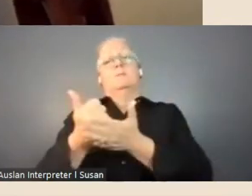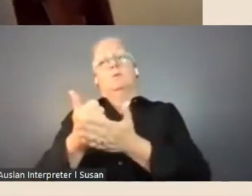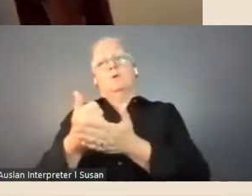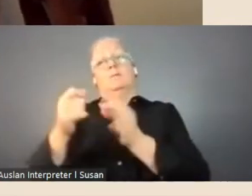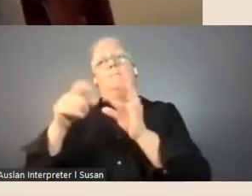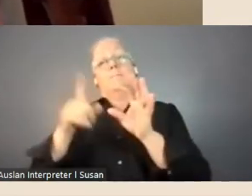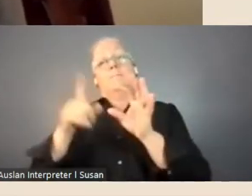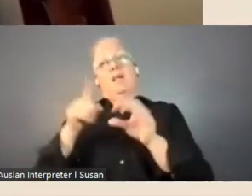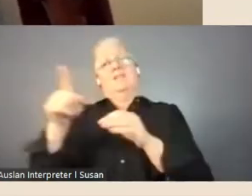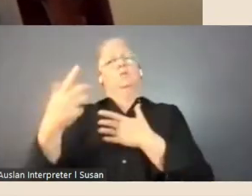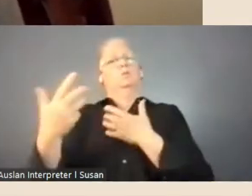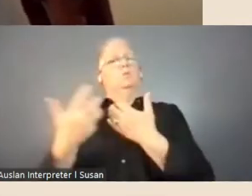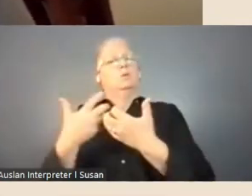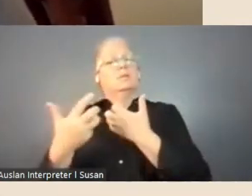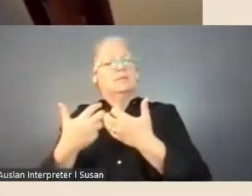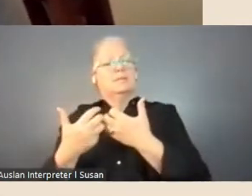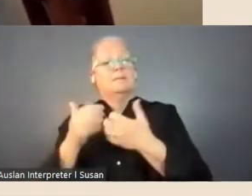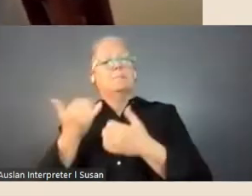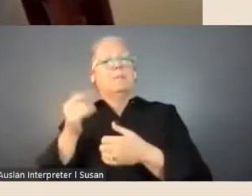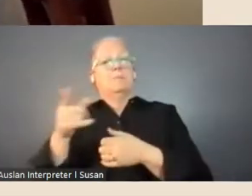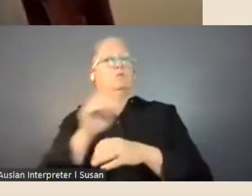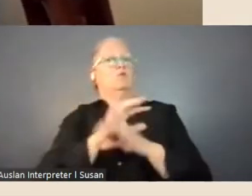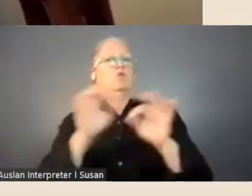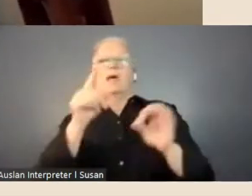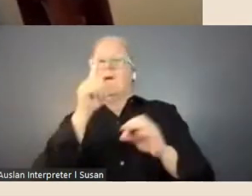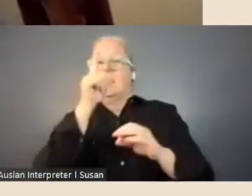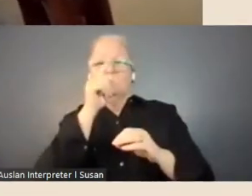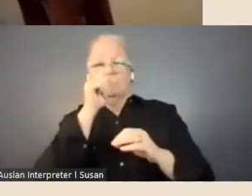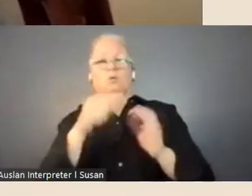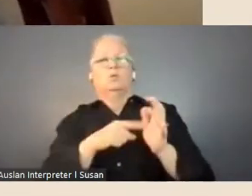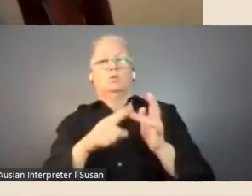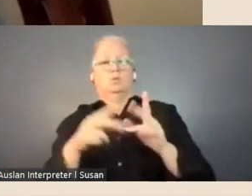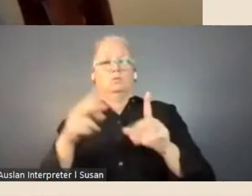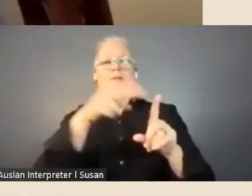not being eligible for a fellowship at the same time, and that should be useful.